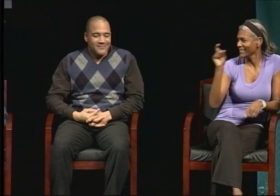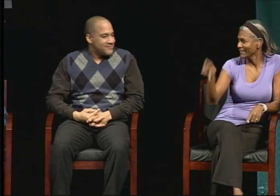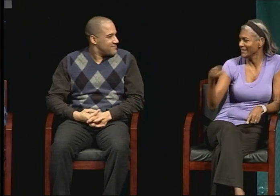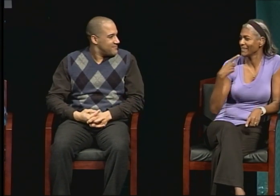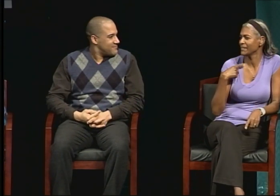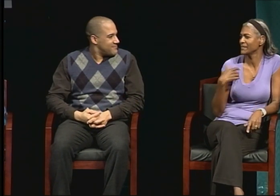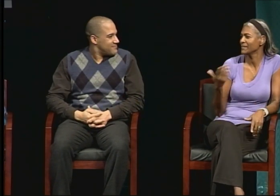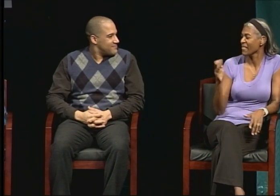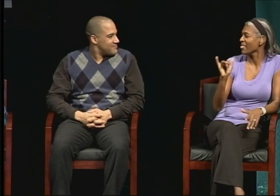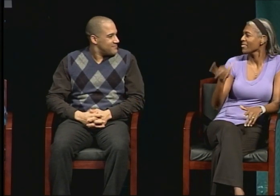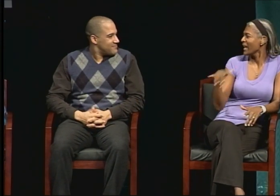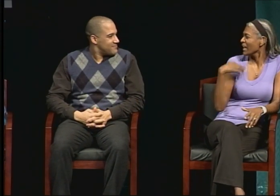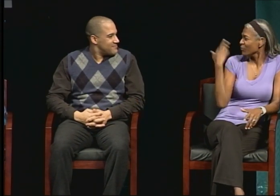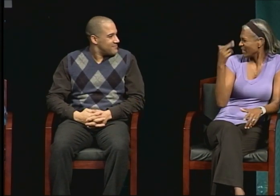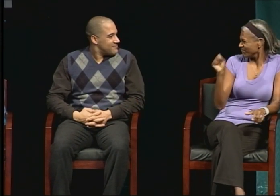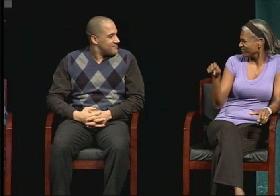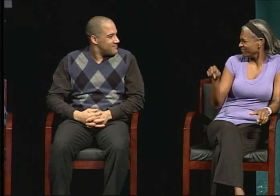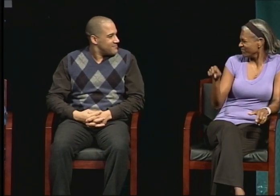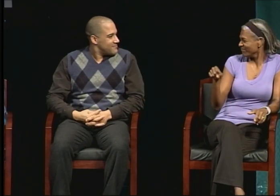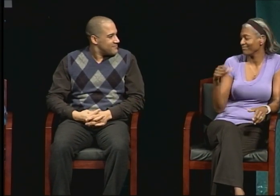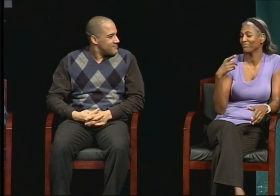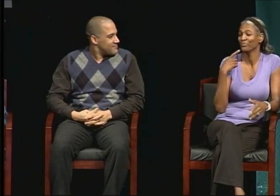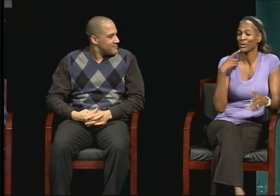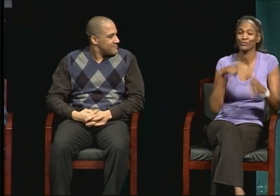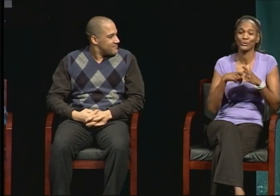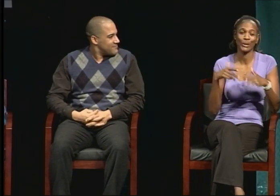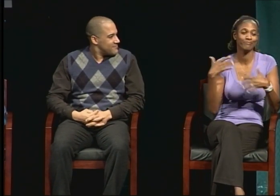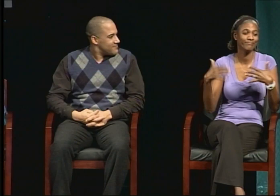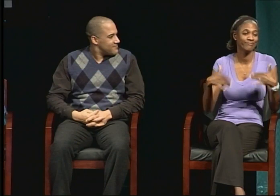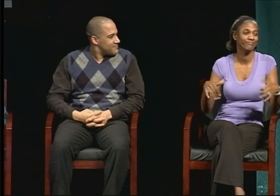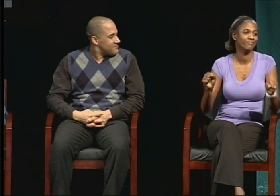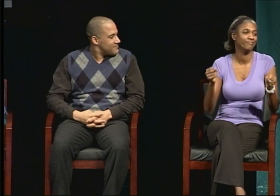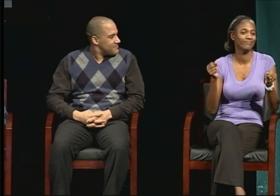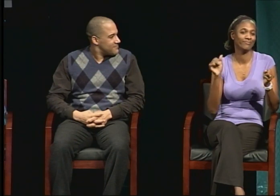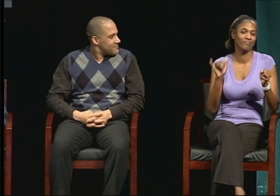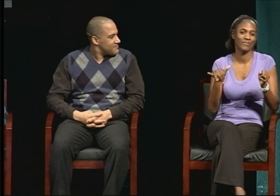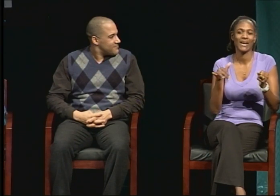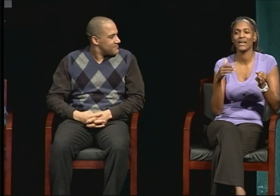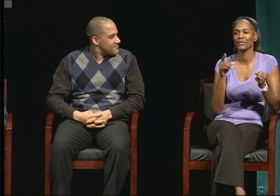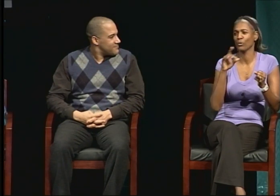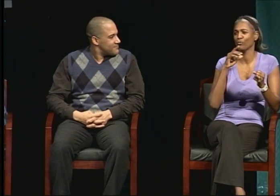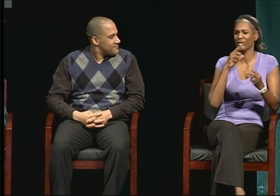in order to keep teaching here. So I worked with college-level students.